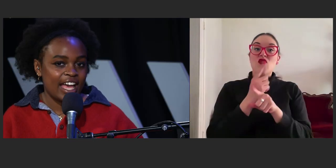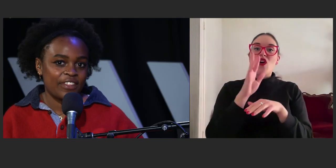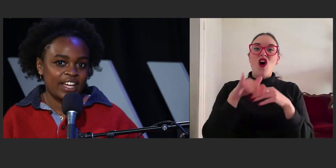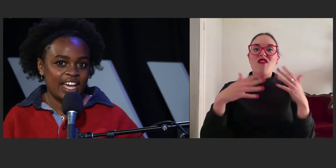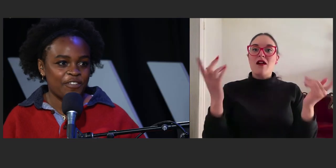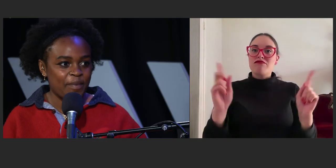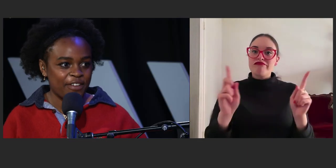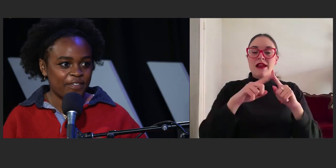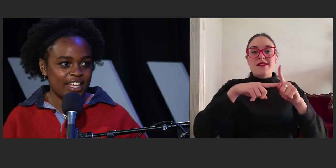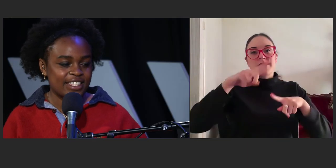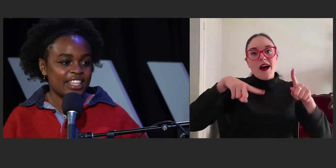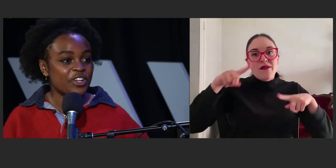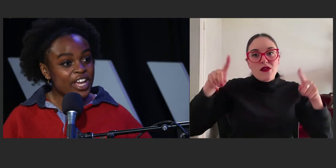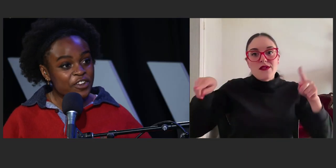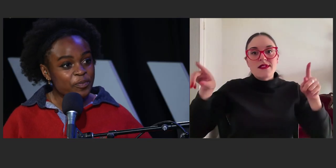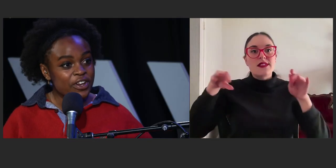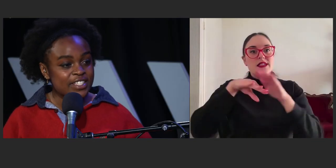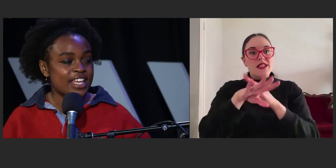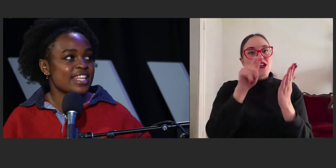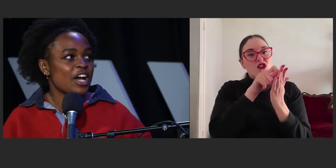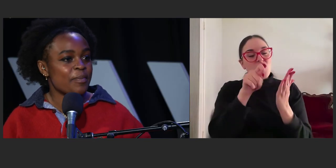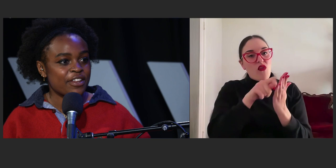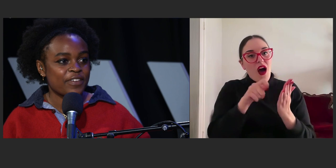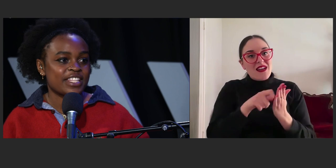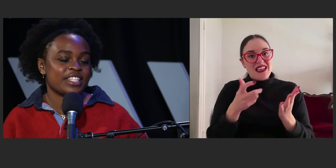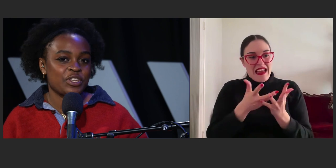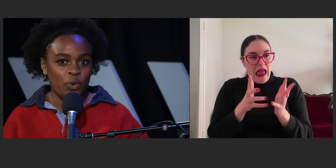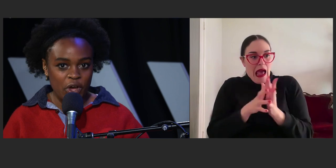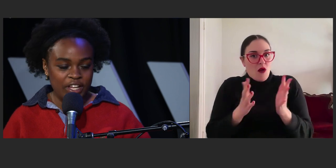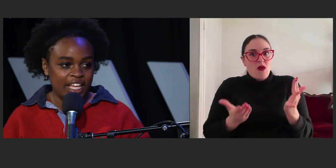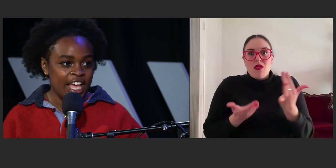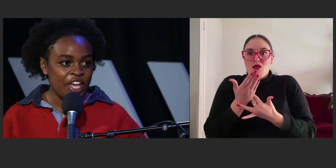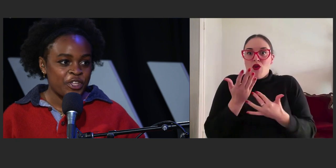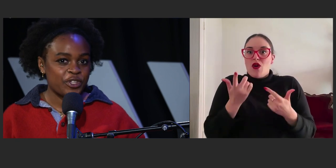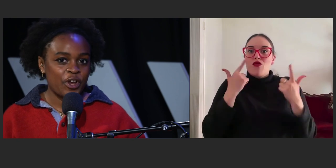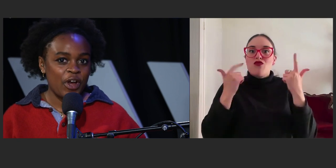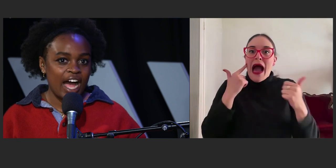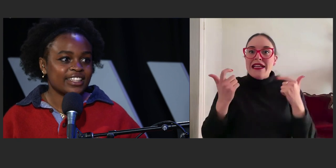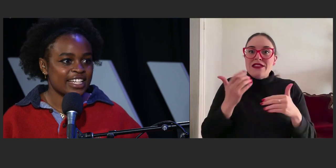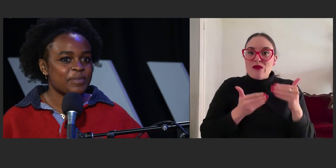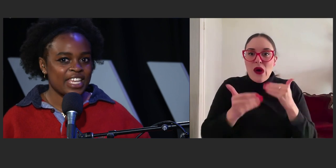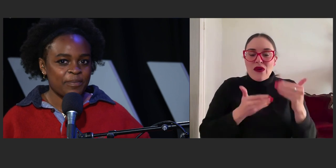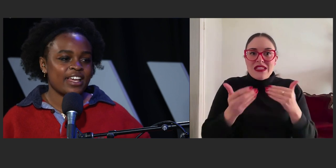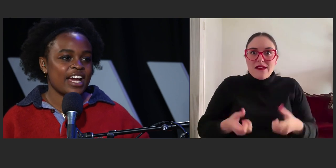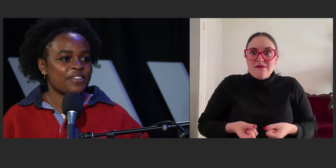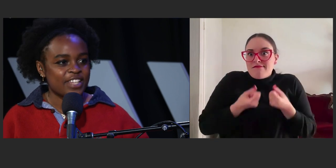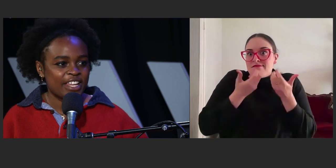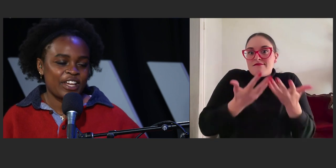how that kind of manifests in the creative process, how it manifests in your work. So, I'd like to begin by kind of starting